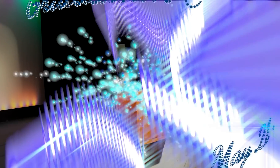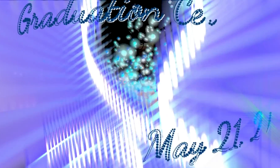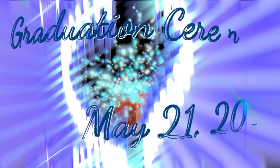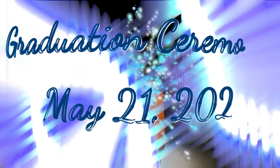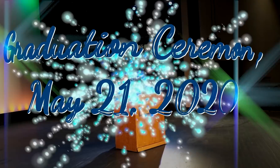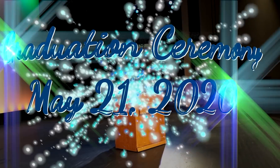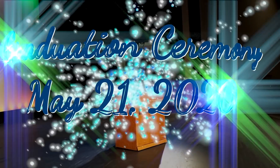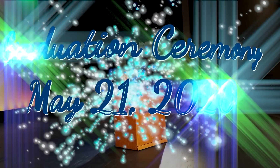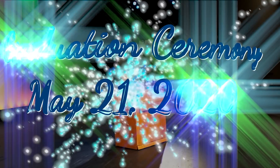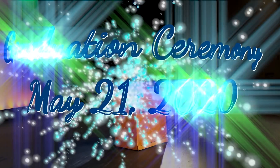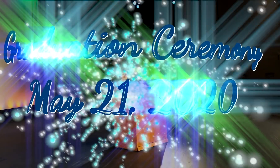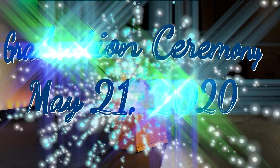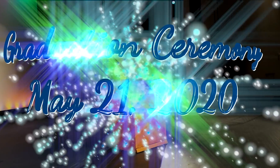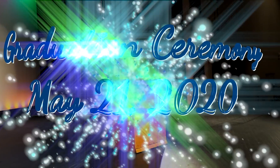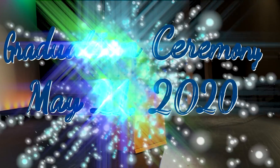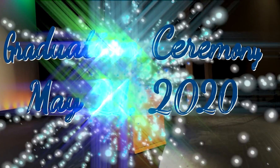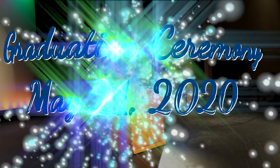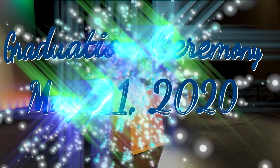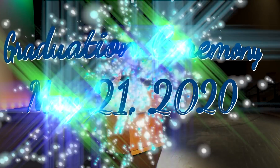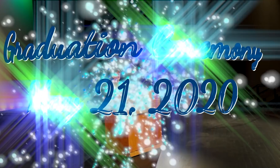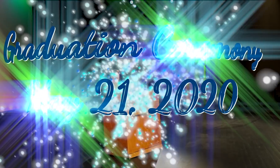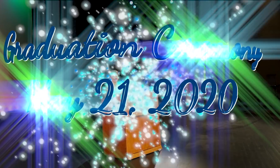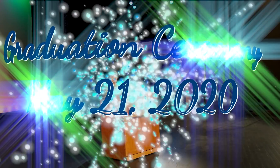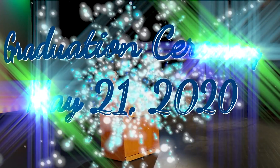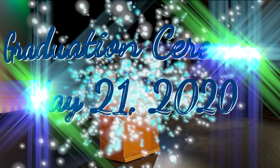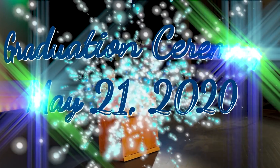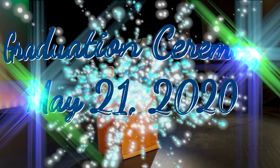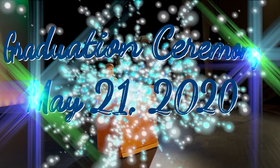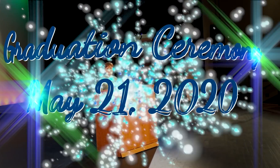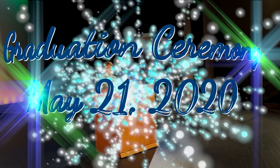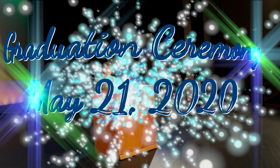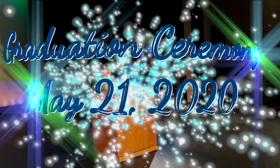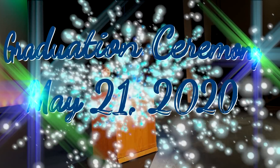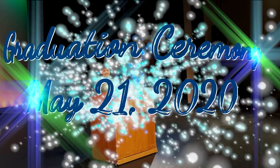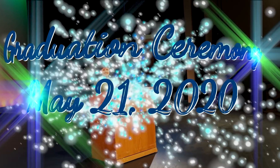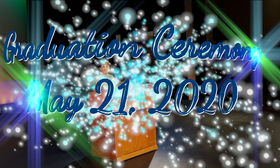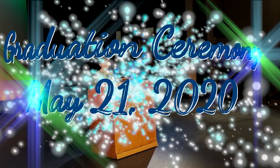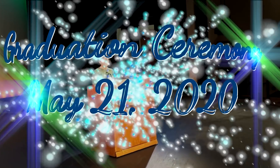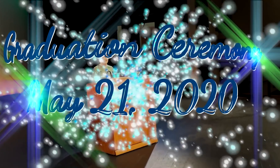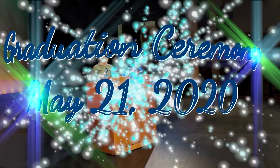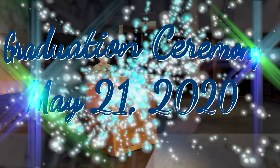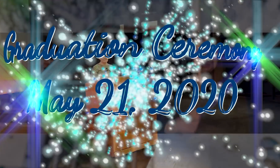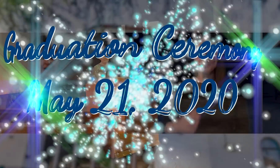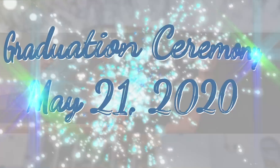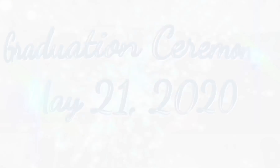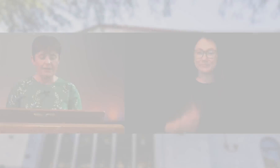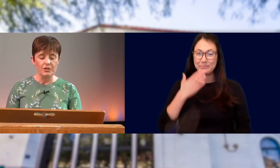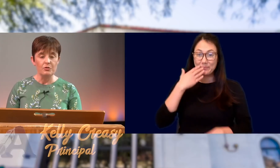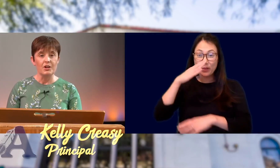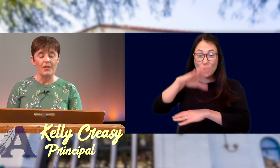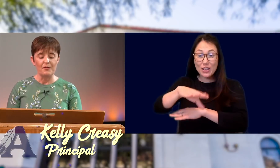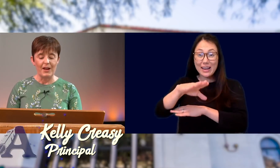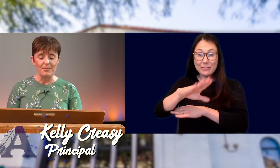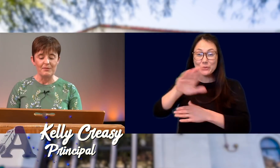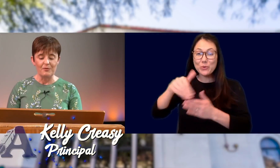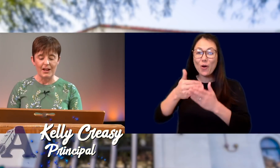GRADUATION CEREMONY MAY 21ST, 2020 PRINCIPAL KELLY CREASY IS JOINED BY AN INTERPRETER GOOD AFTERNOON TO ALL OF THE FAMILY